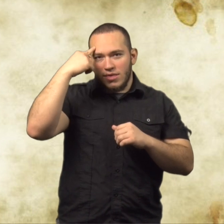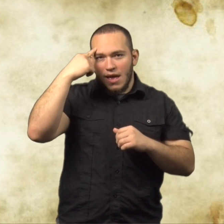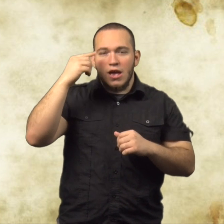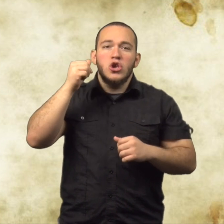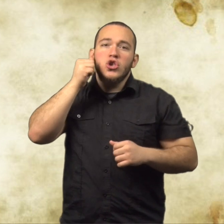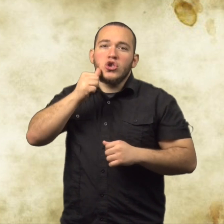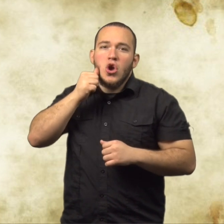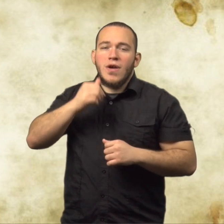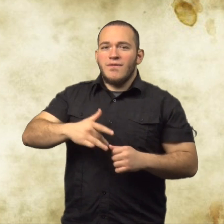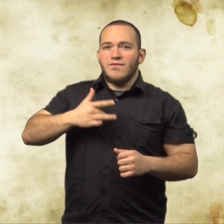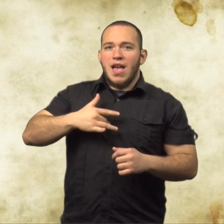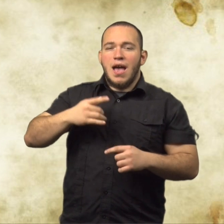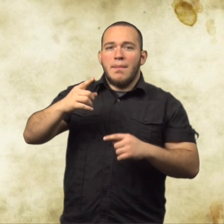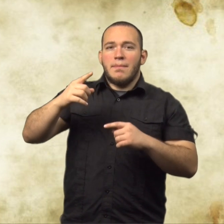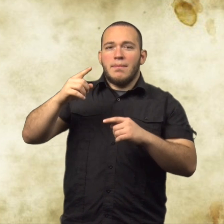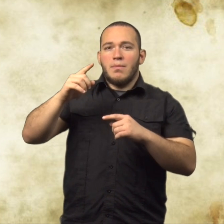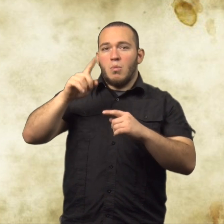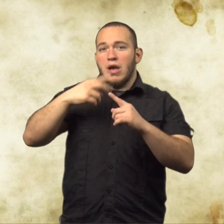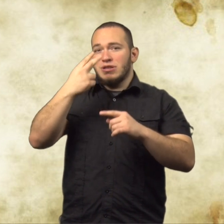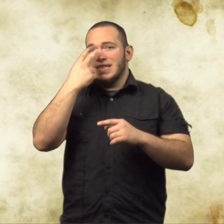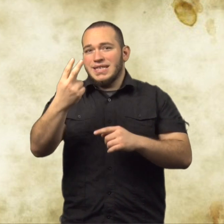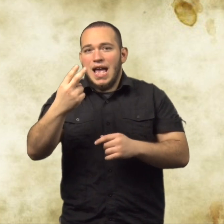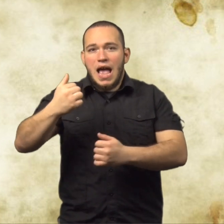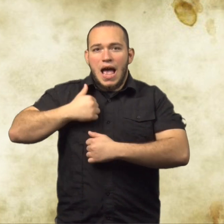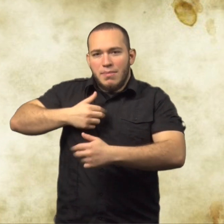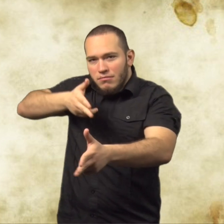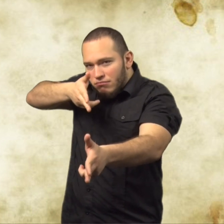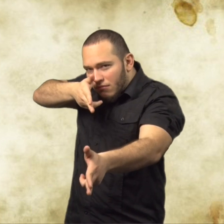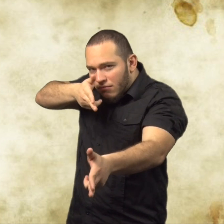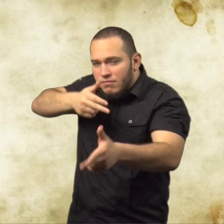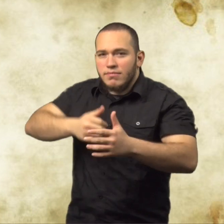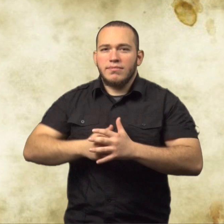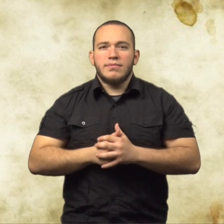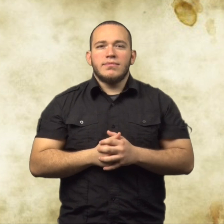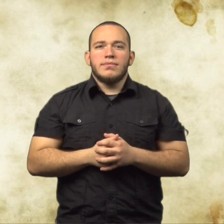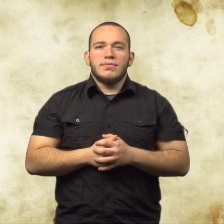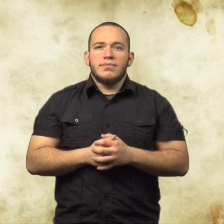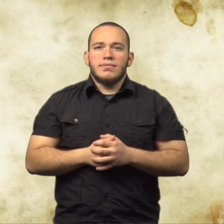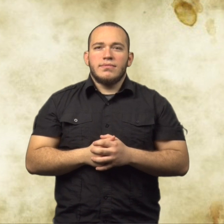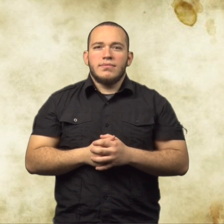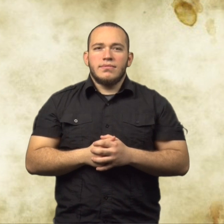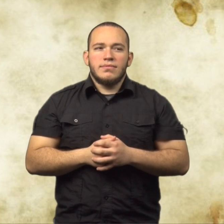How do you think the girl felt when she saw the soldier point the gun at her?